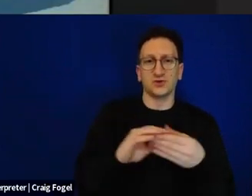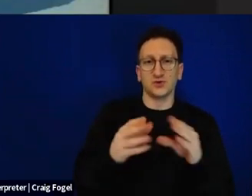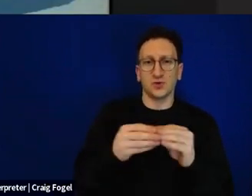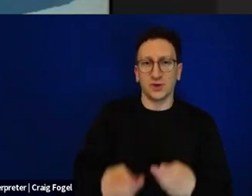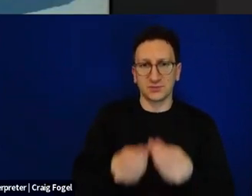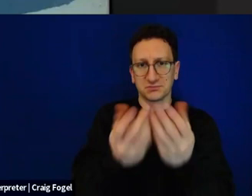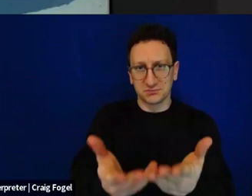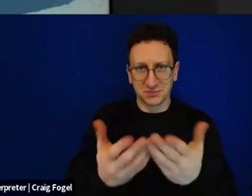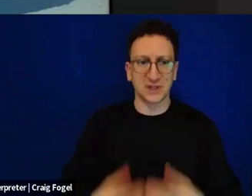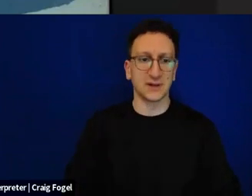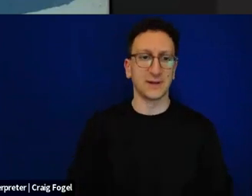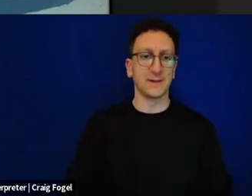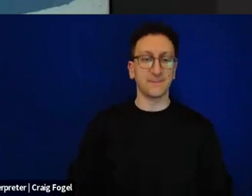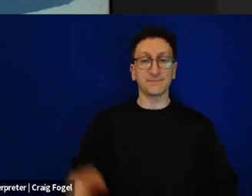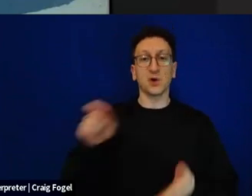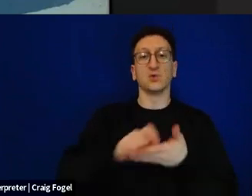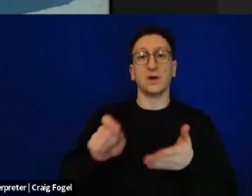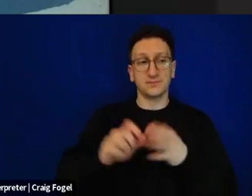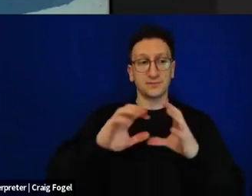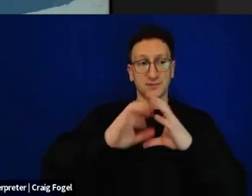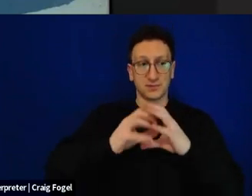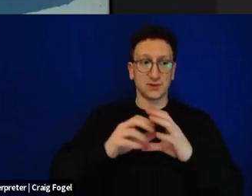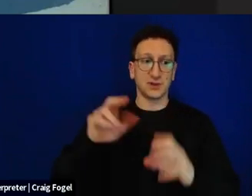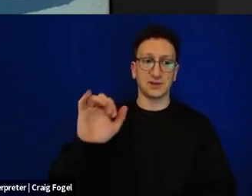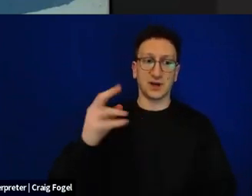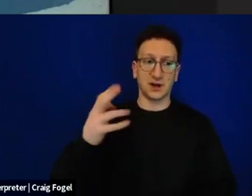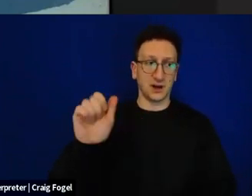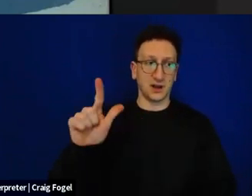So this is Haggadah written in Kibbutz Nachal Oz, Nachal Oz, which was attacked on October 7th,